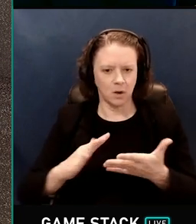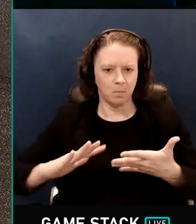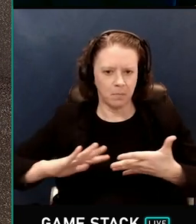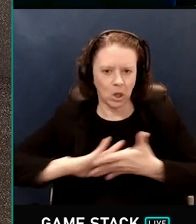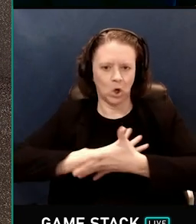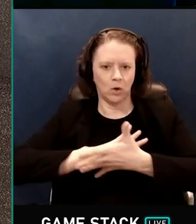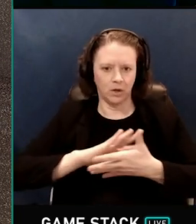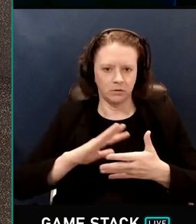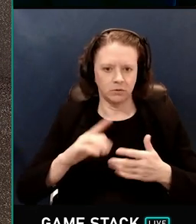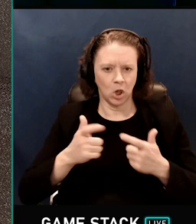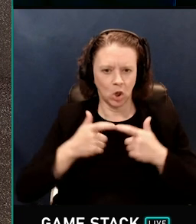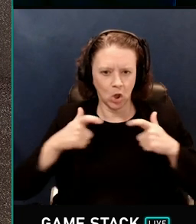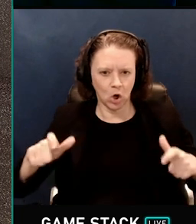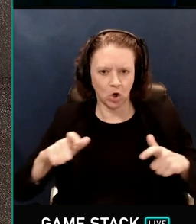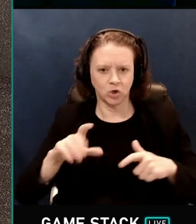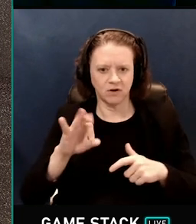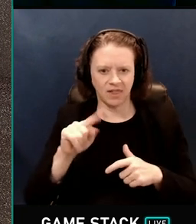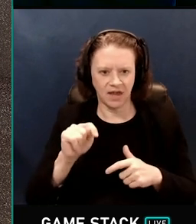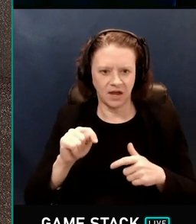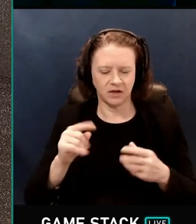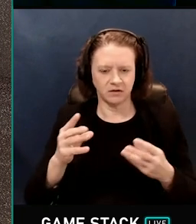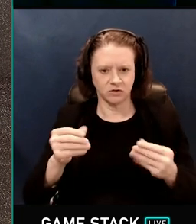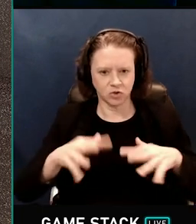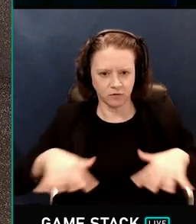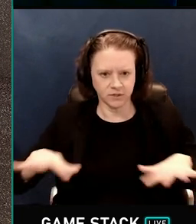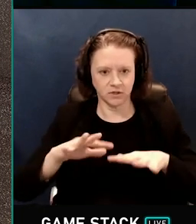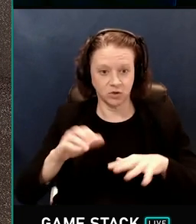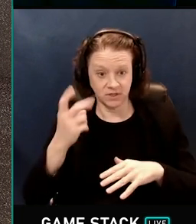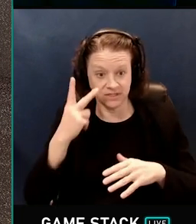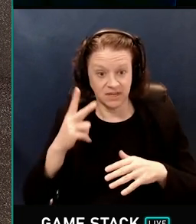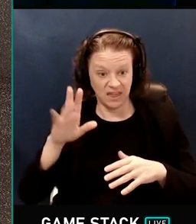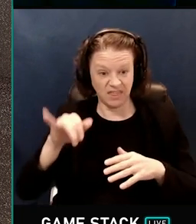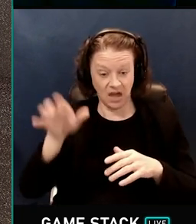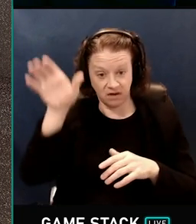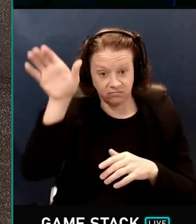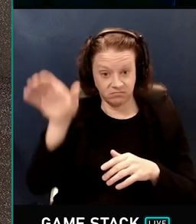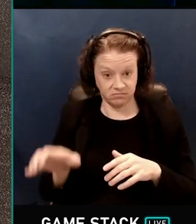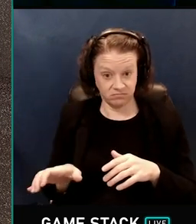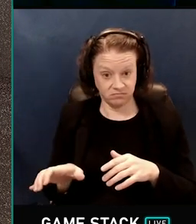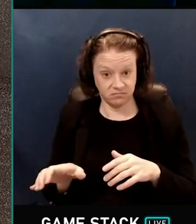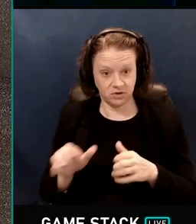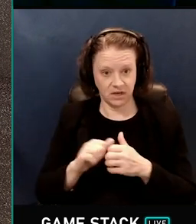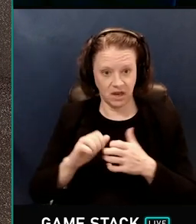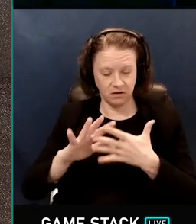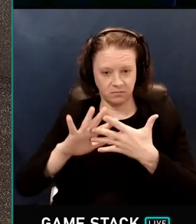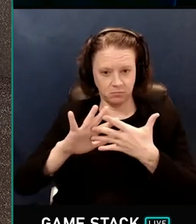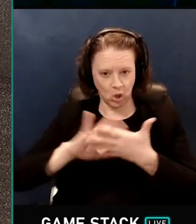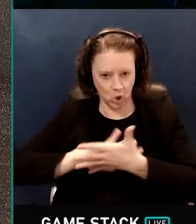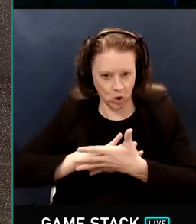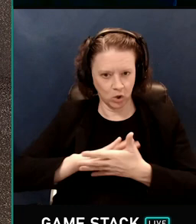but you can imagine blurring across all of this area here, and that would work well.